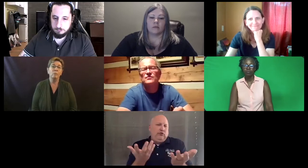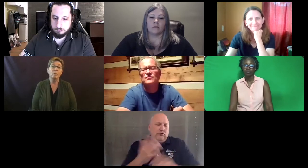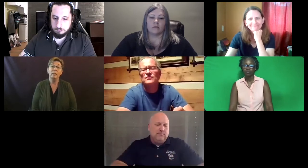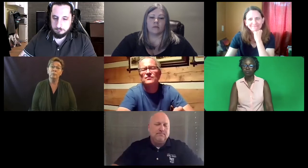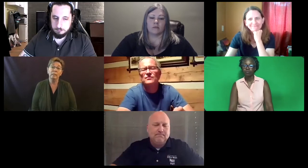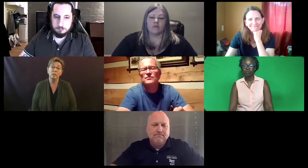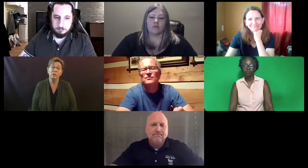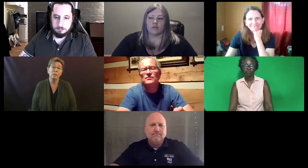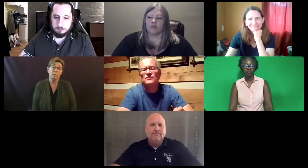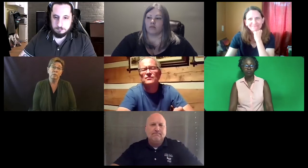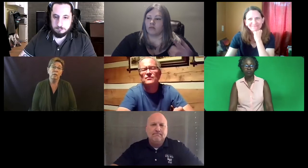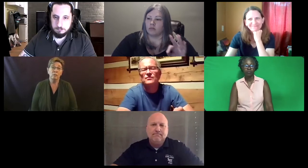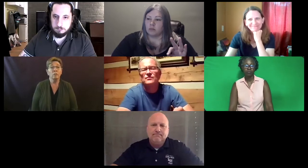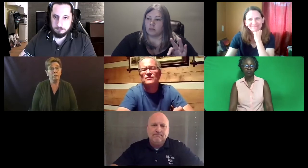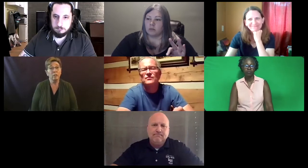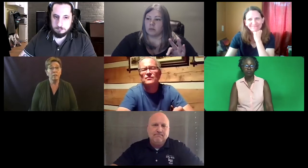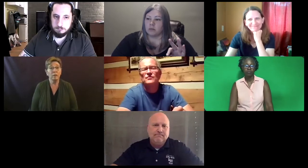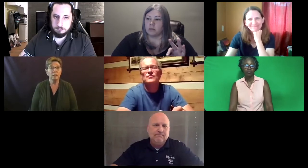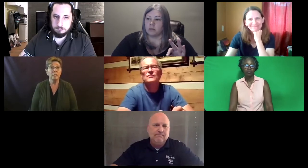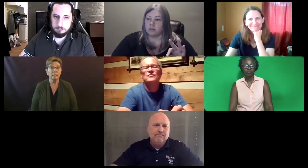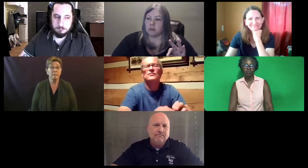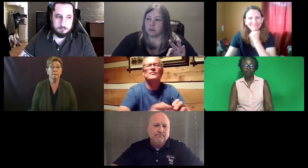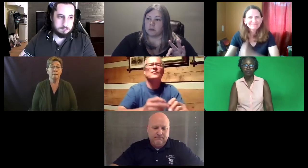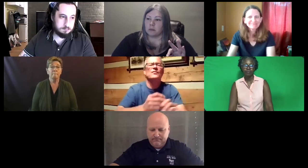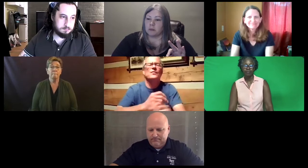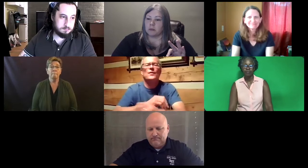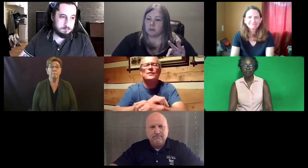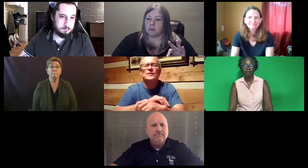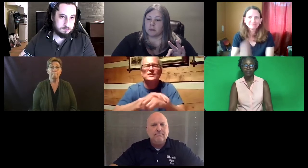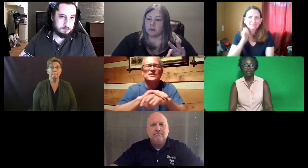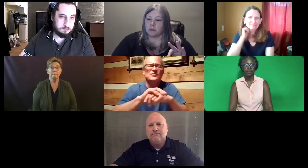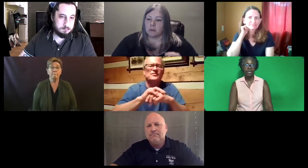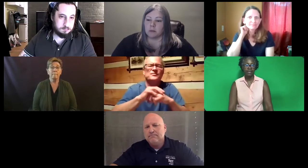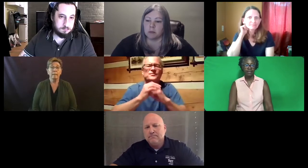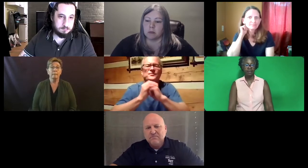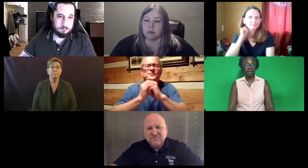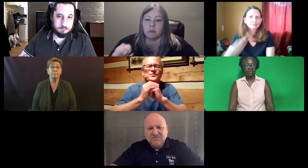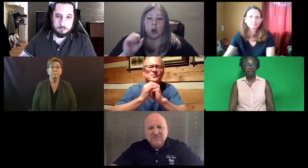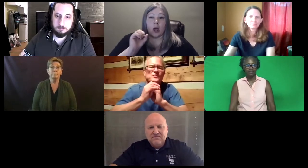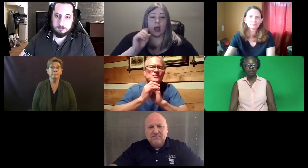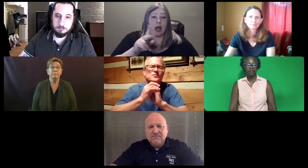We're really just here to serve to offer our test. Katie: Great.